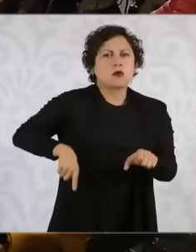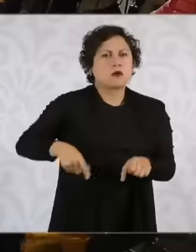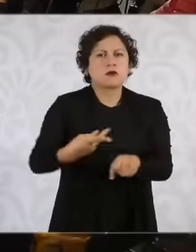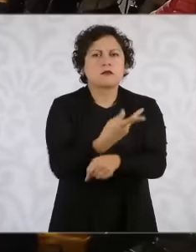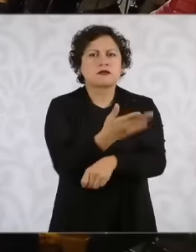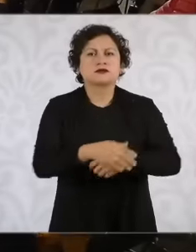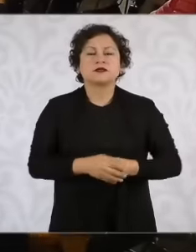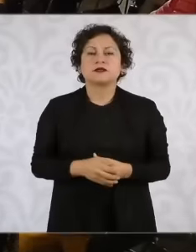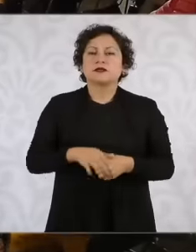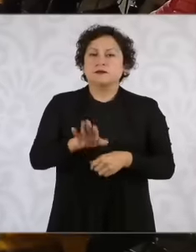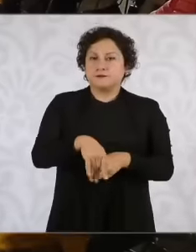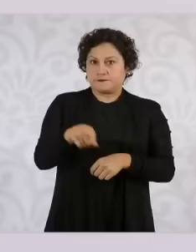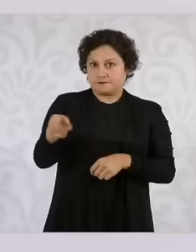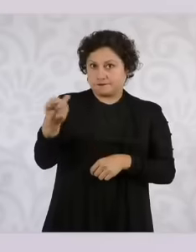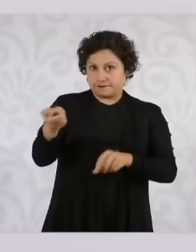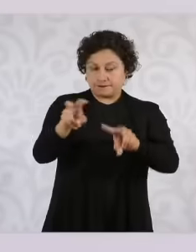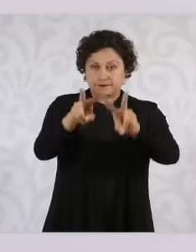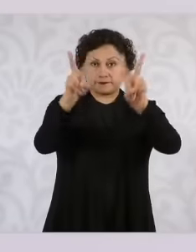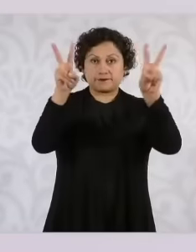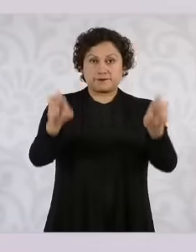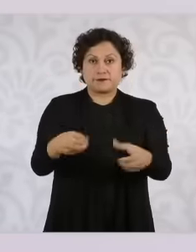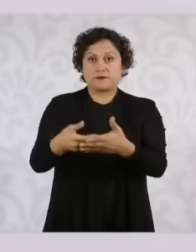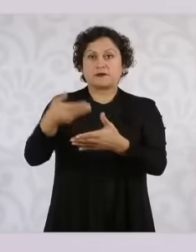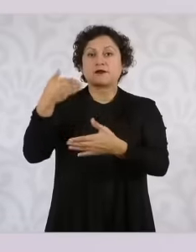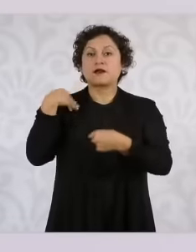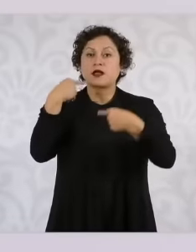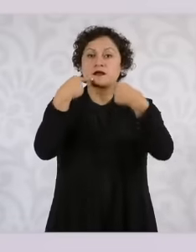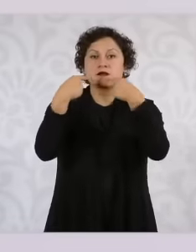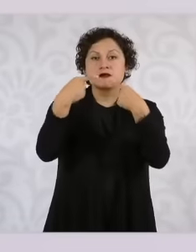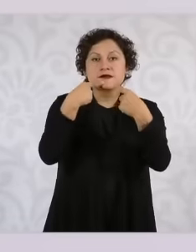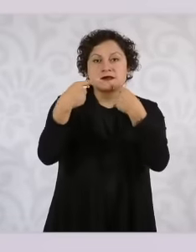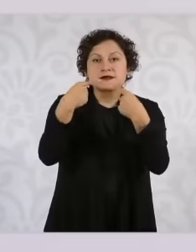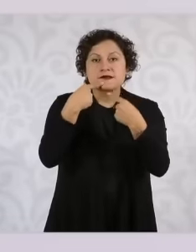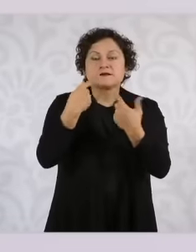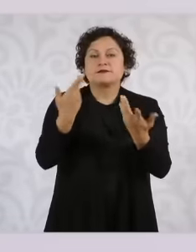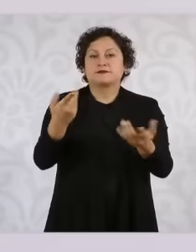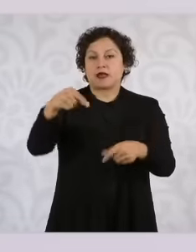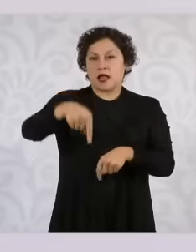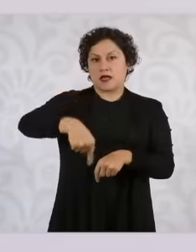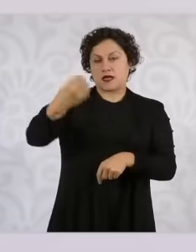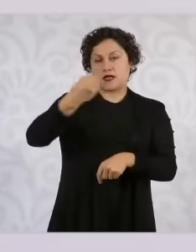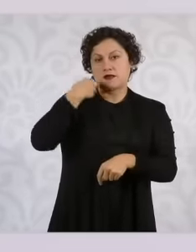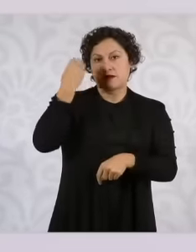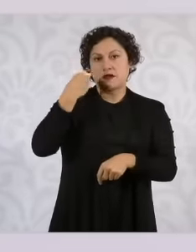was done was a very important negotiation that was presented several times in the morning by the president